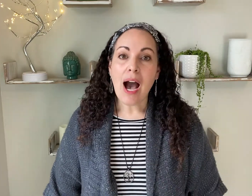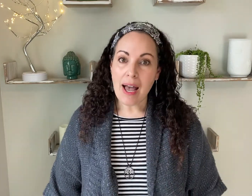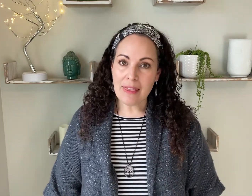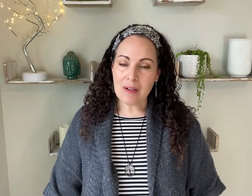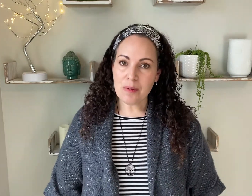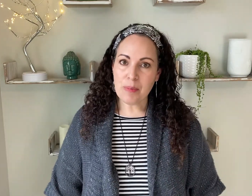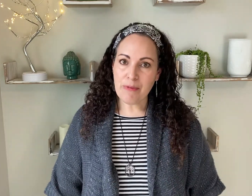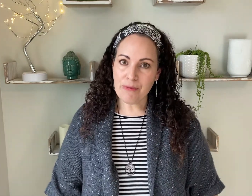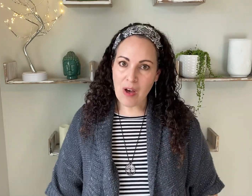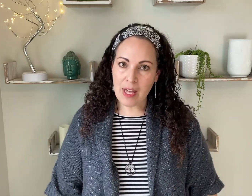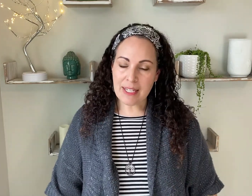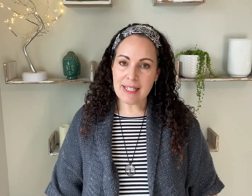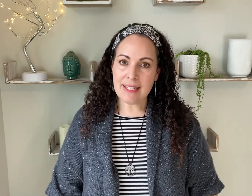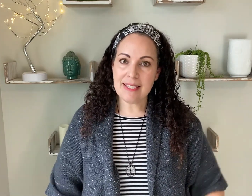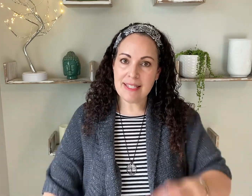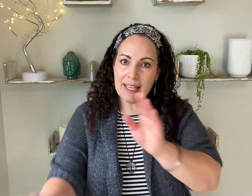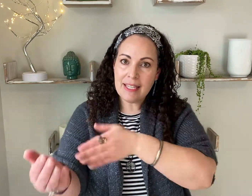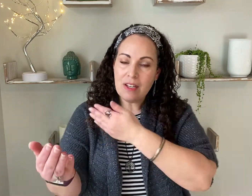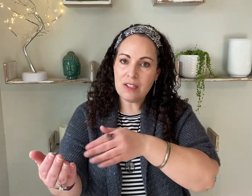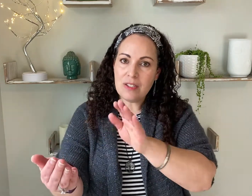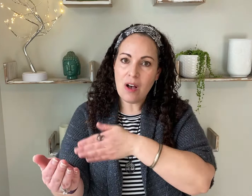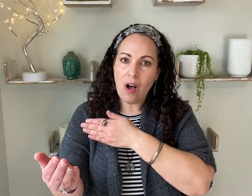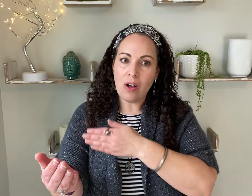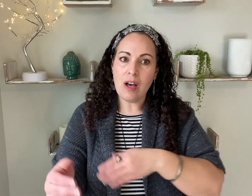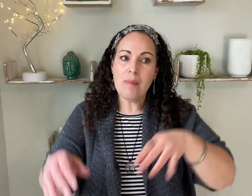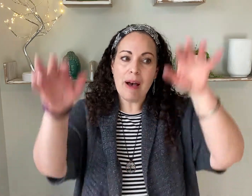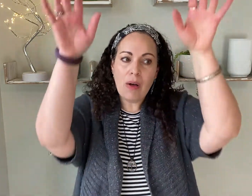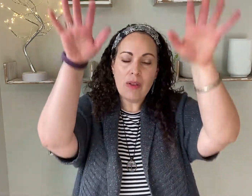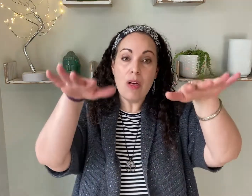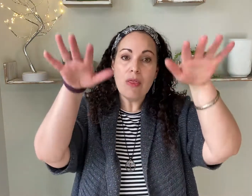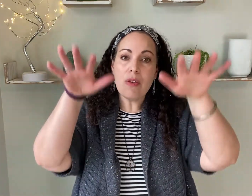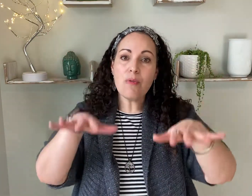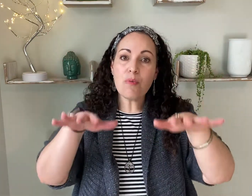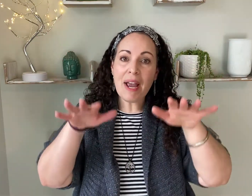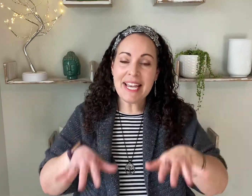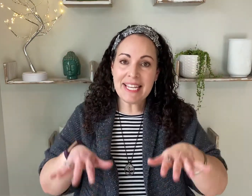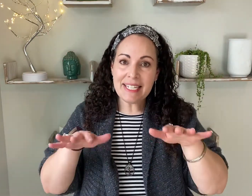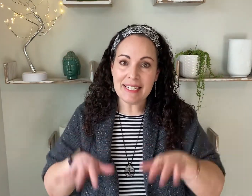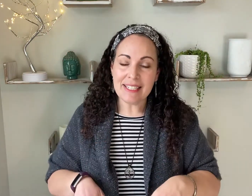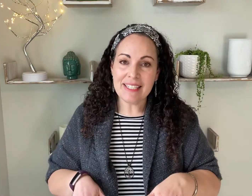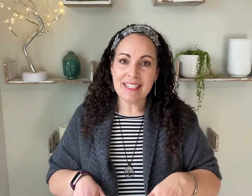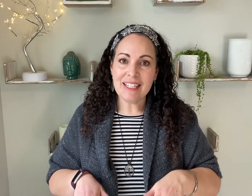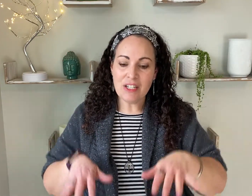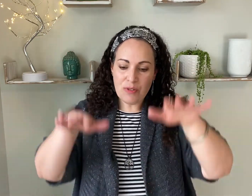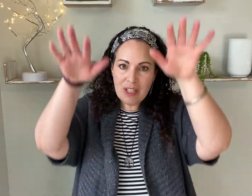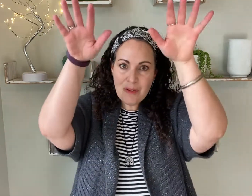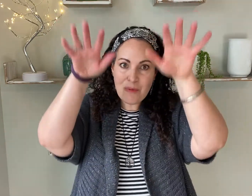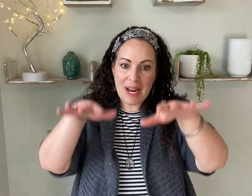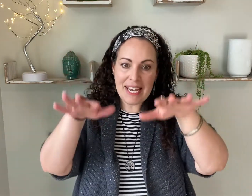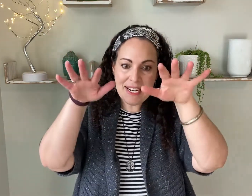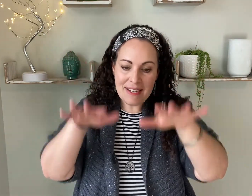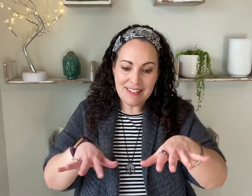I thought it would be fun to sing a song about the rain. Can you sign rain?